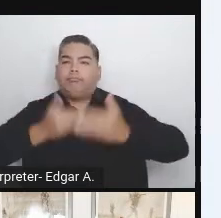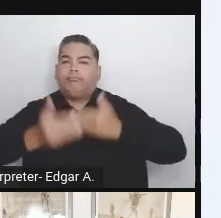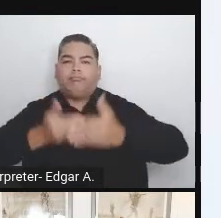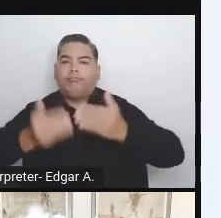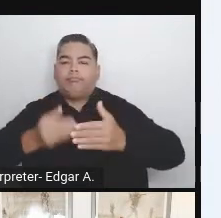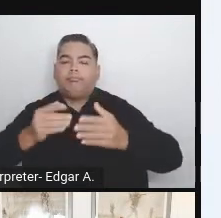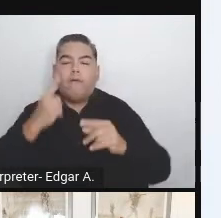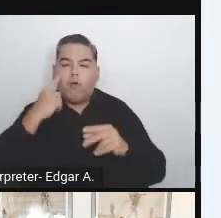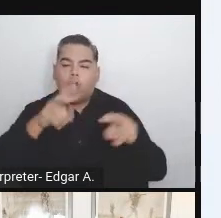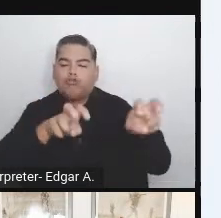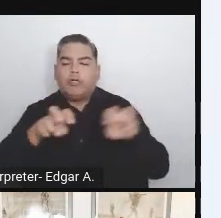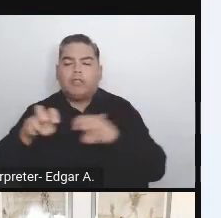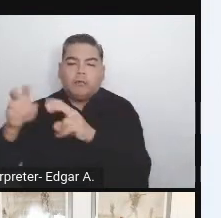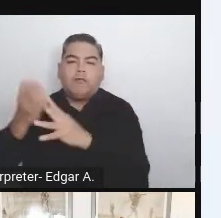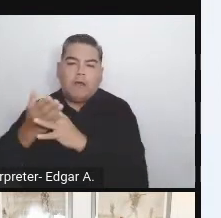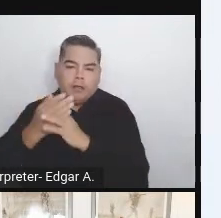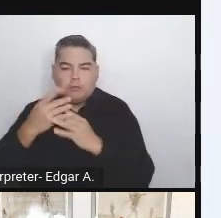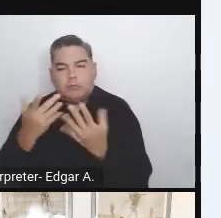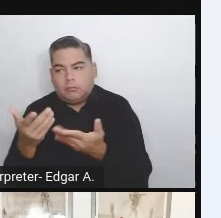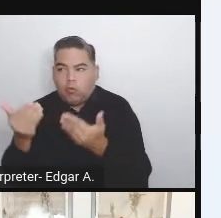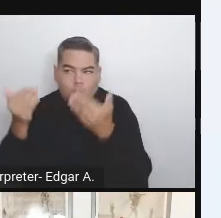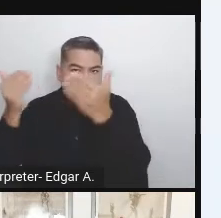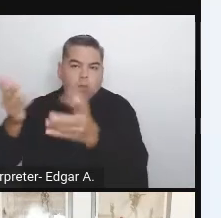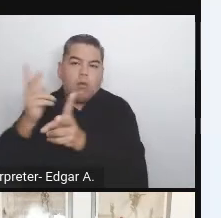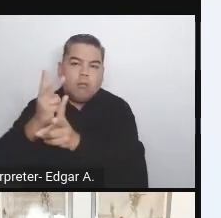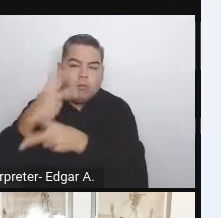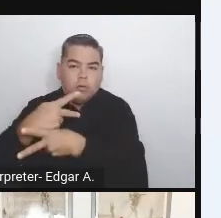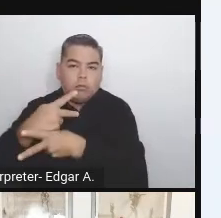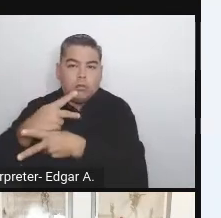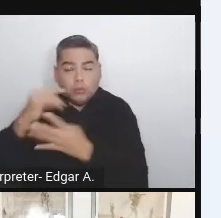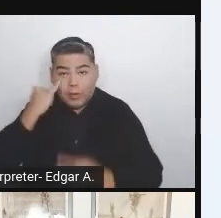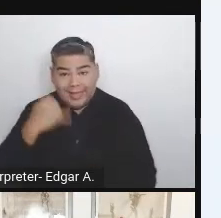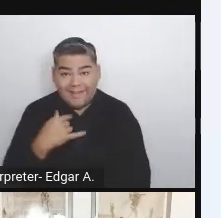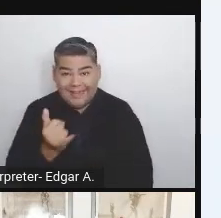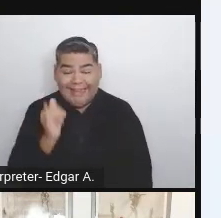If there is an error somewhere, it will never reach the production.